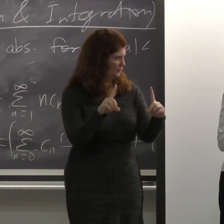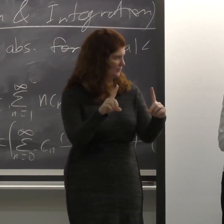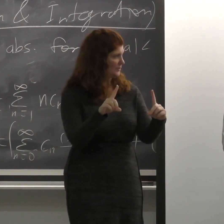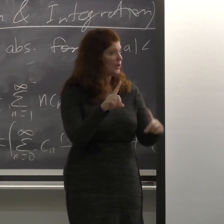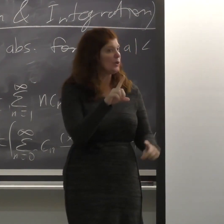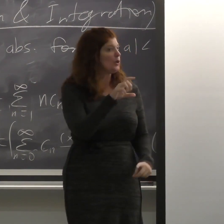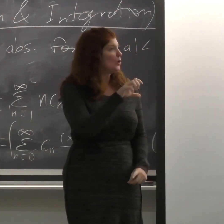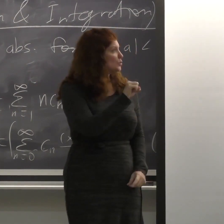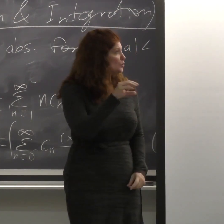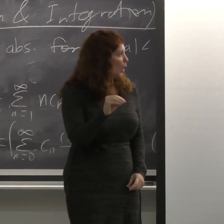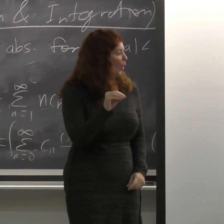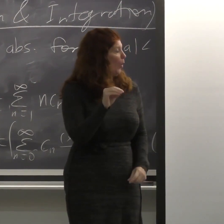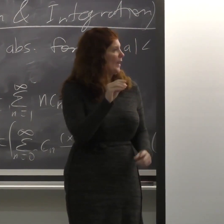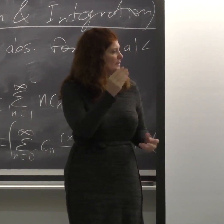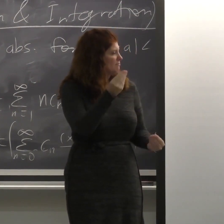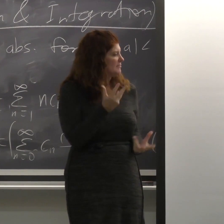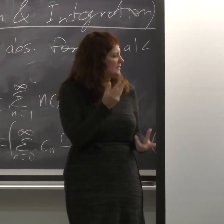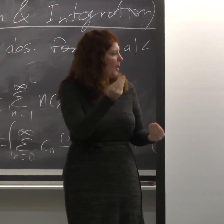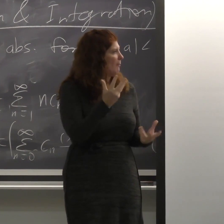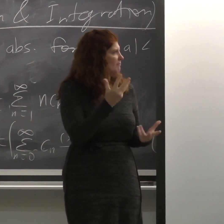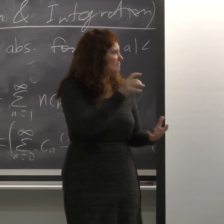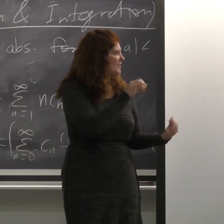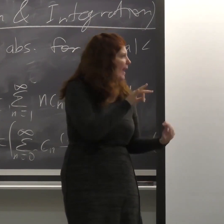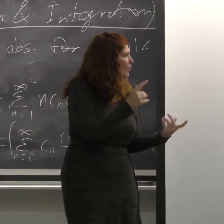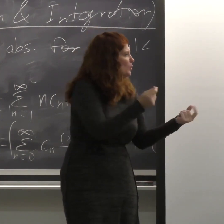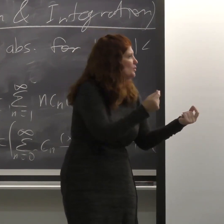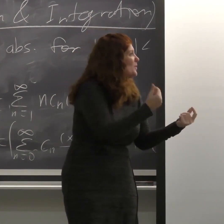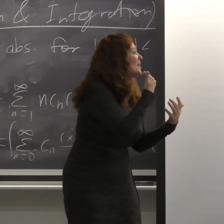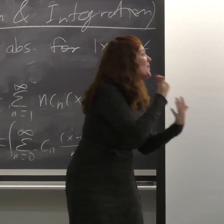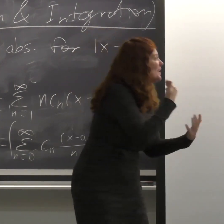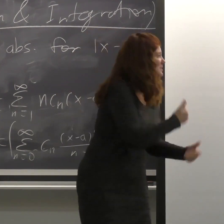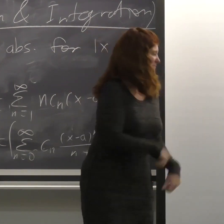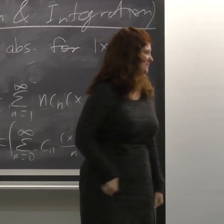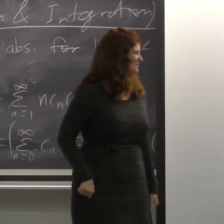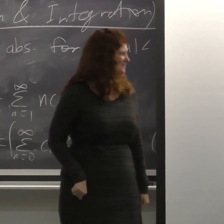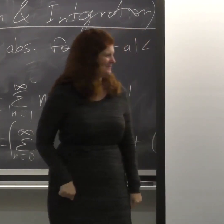So can you give me some insight on doing that? Thank you very much.